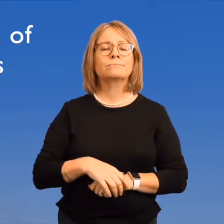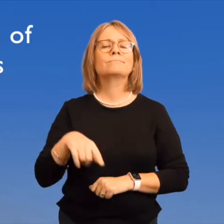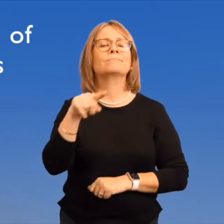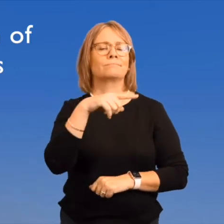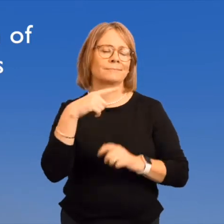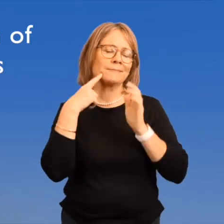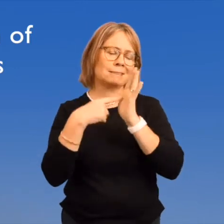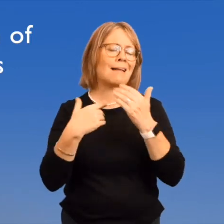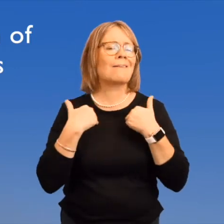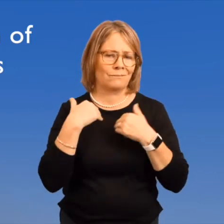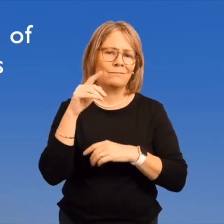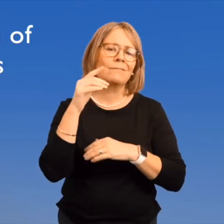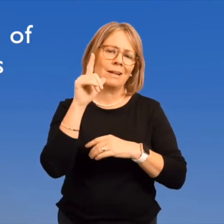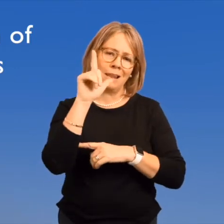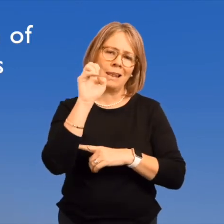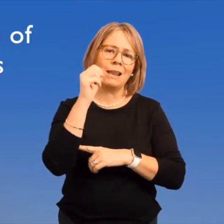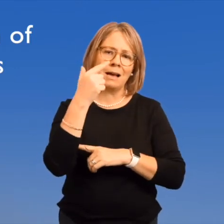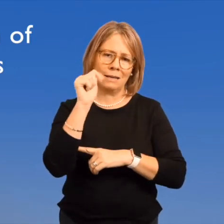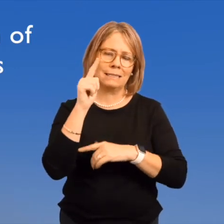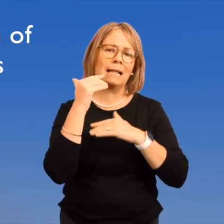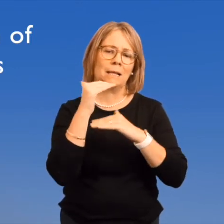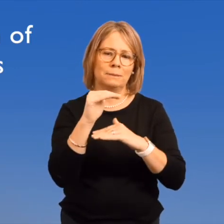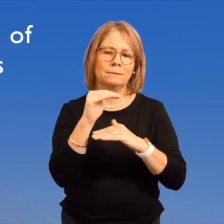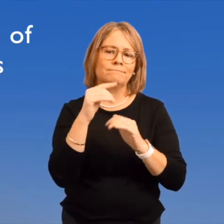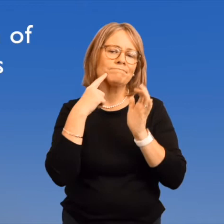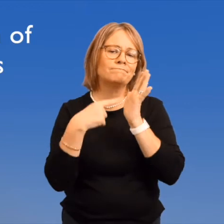There are legal limitations.